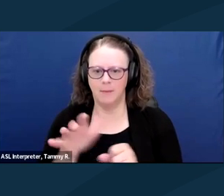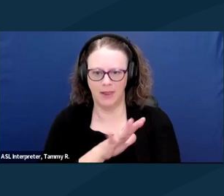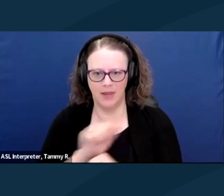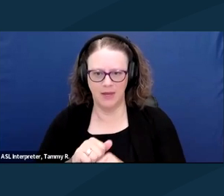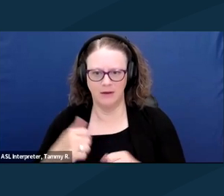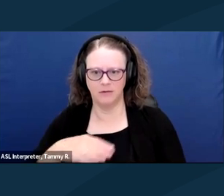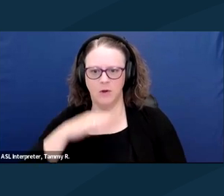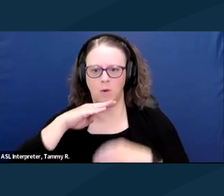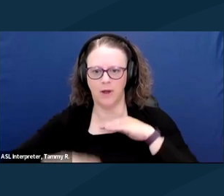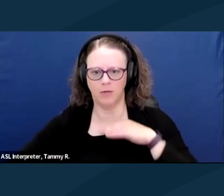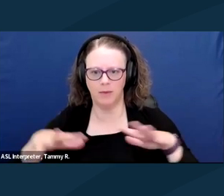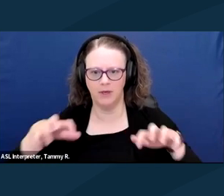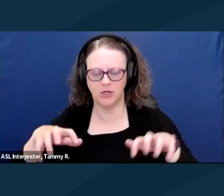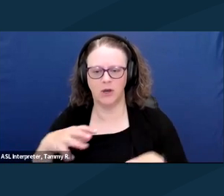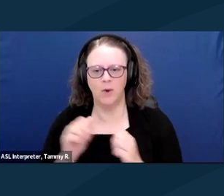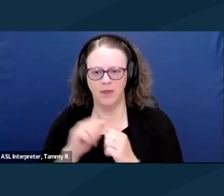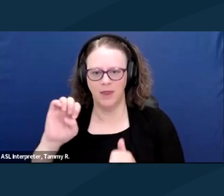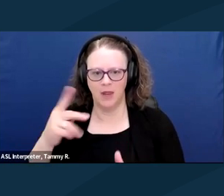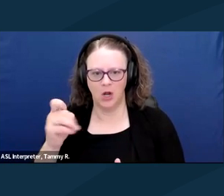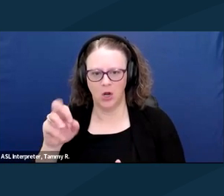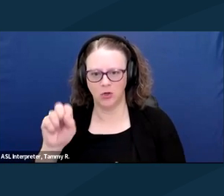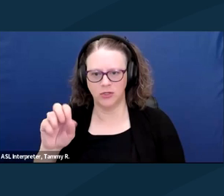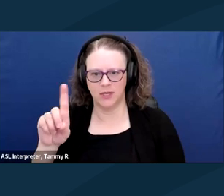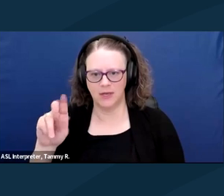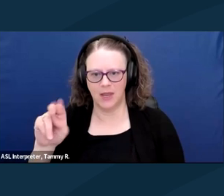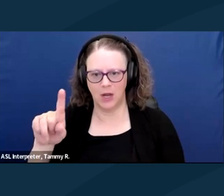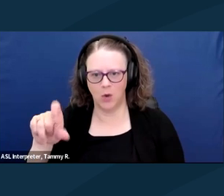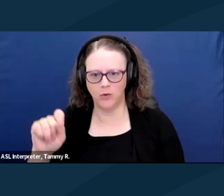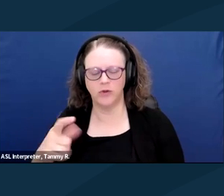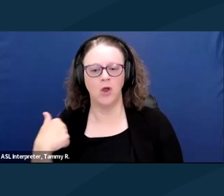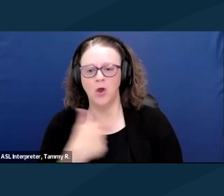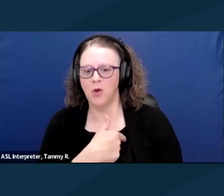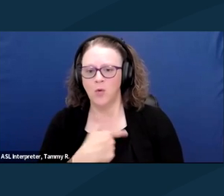I want true marriage equality to finally pass. I have so much to give to this world,